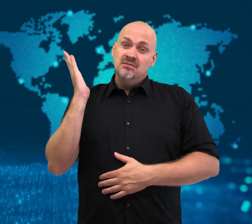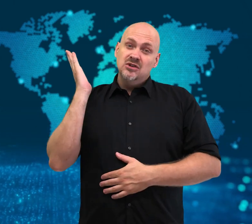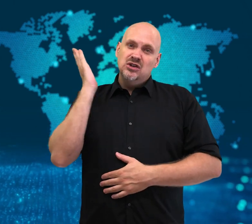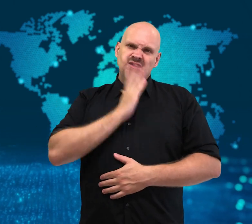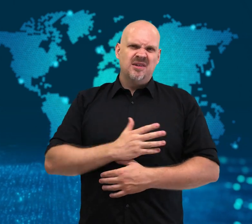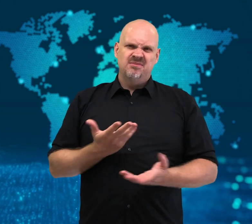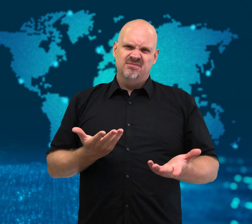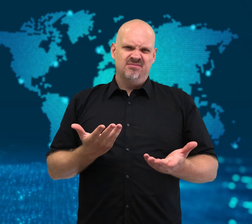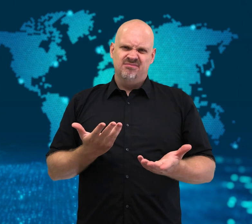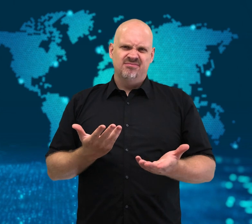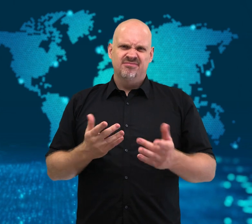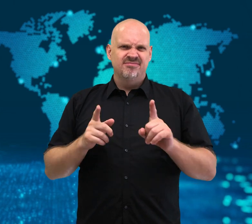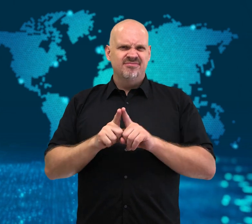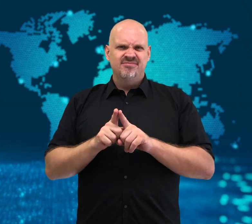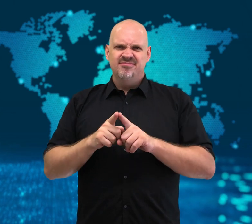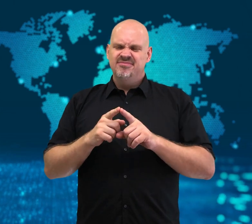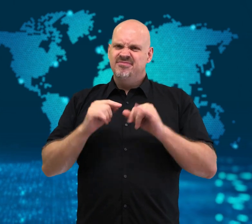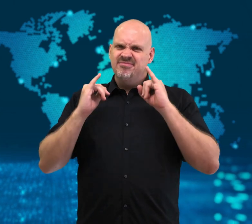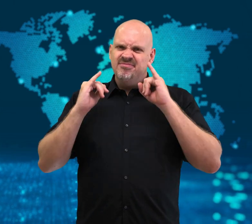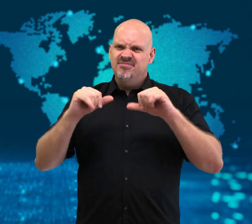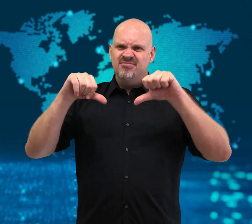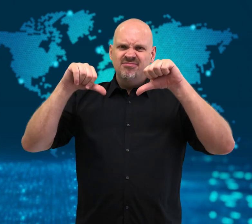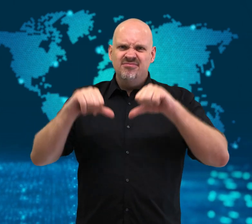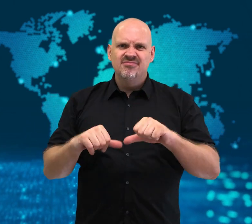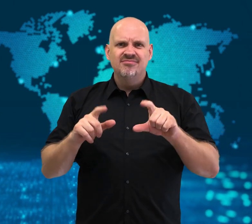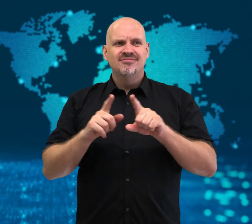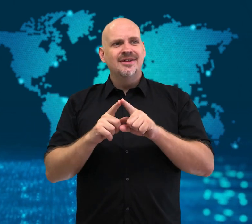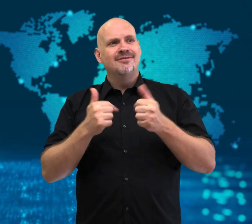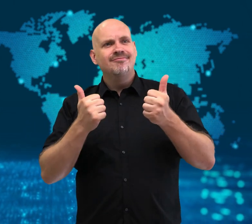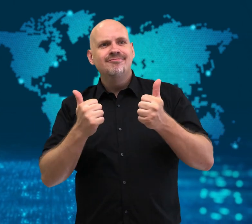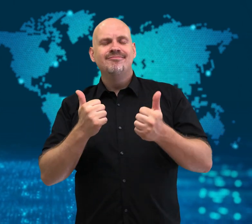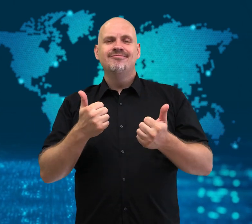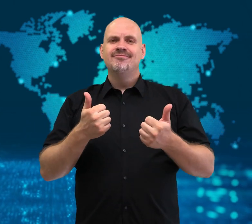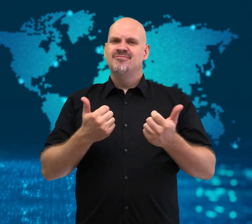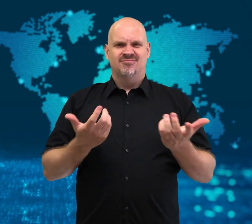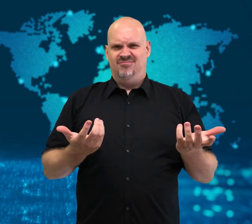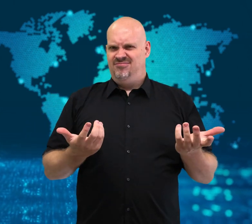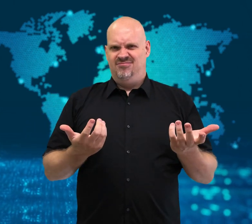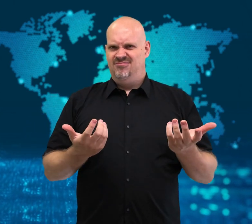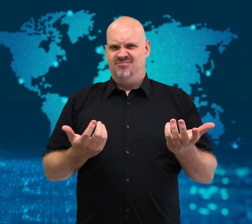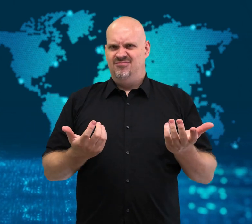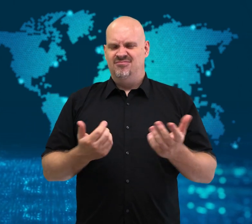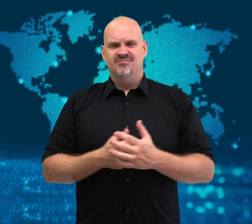Macron said the slap was “violent” and “stupid.”